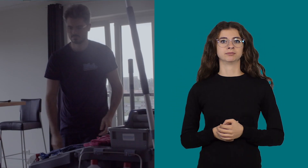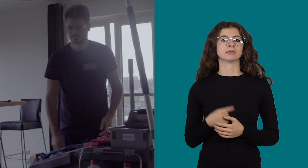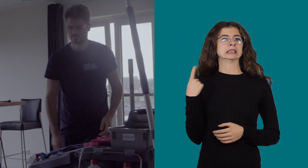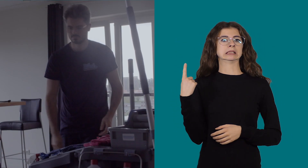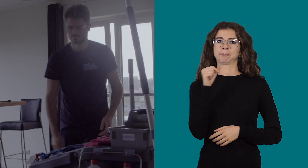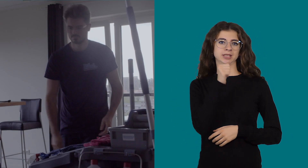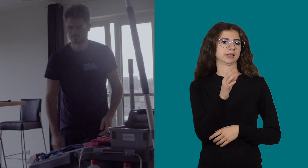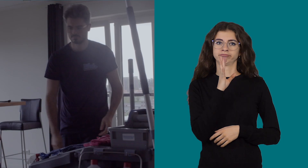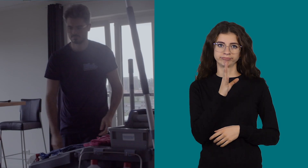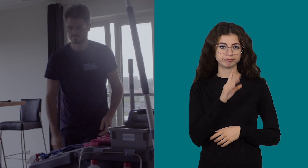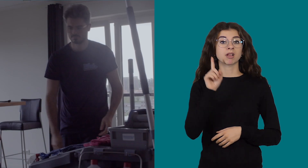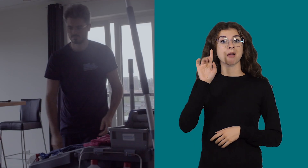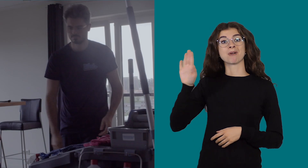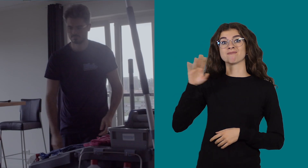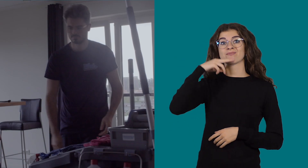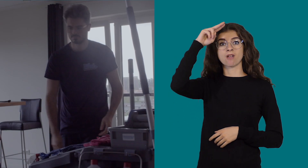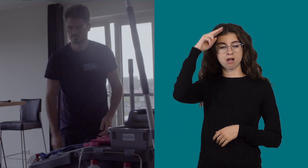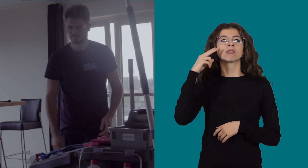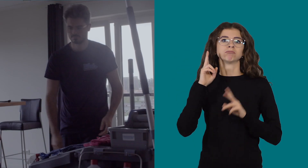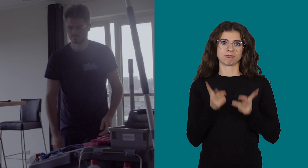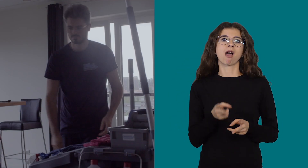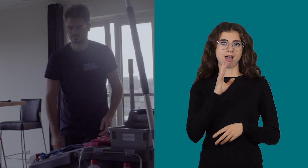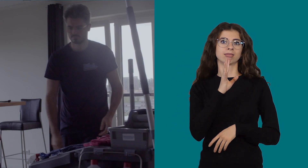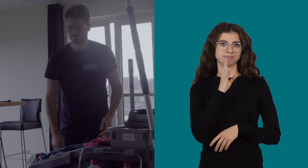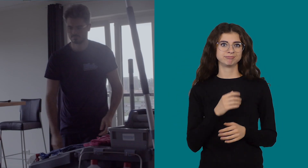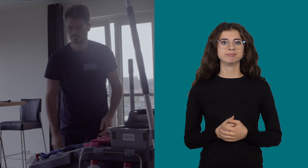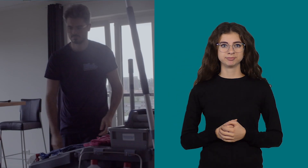He doesn't talk hisself, but his father can talk well.